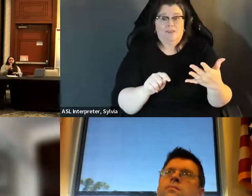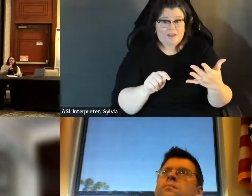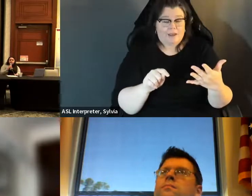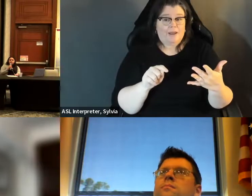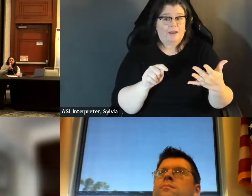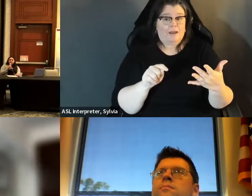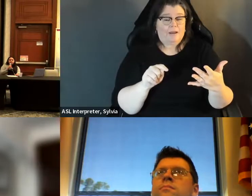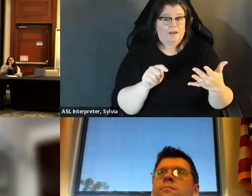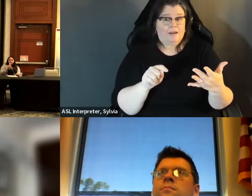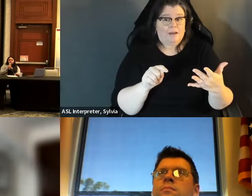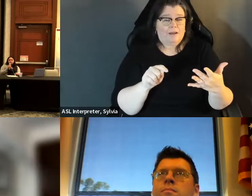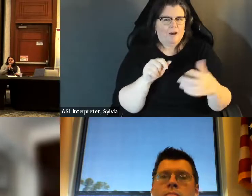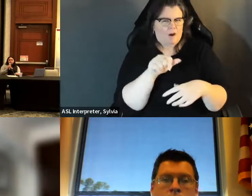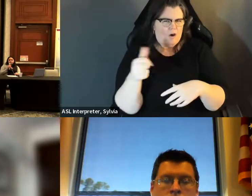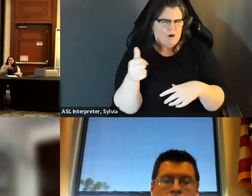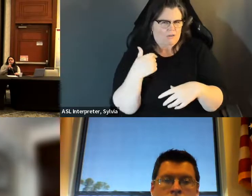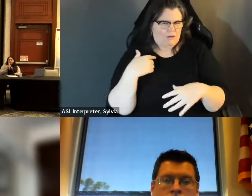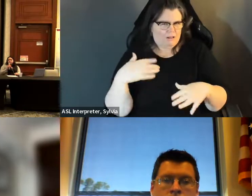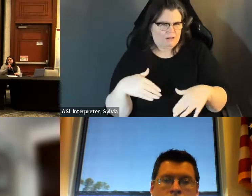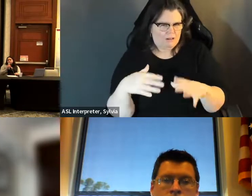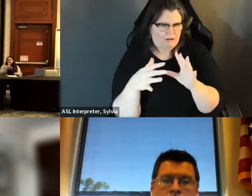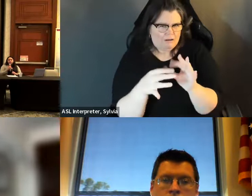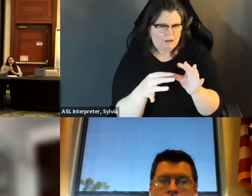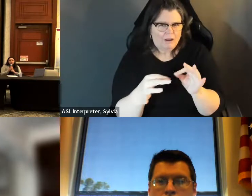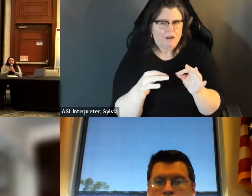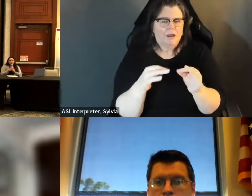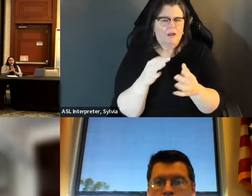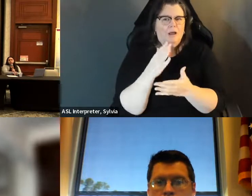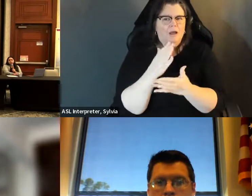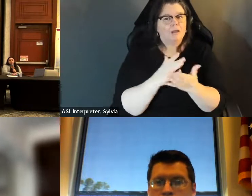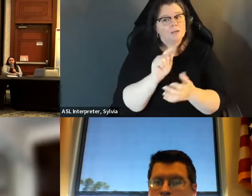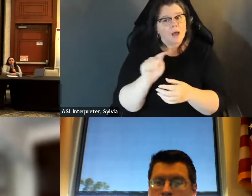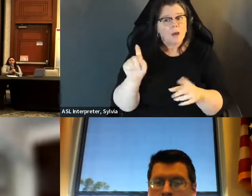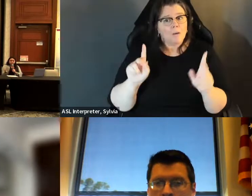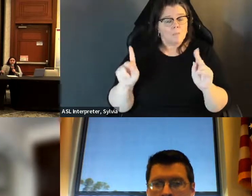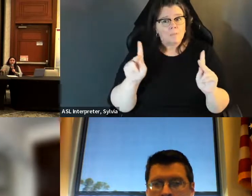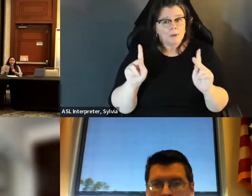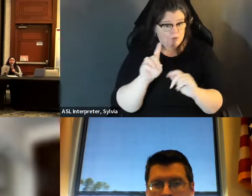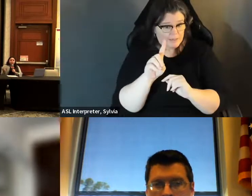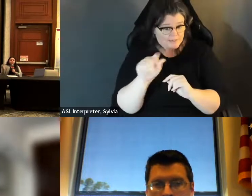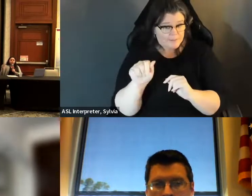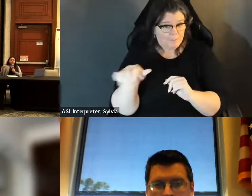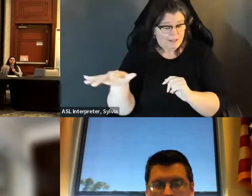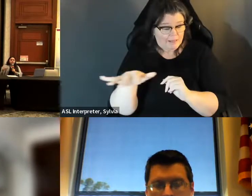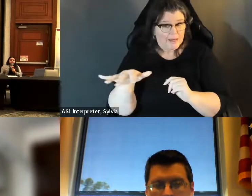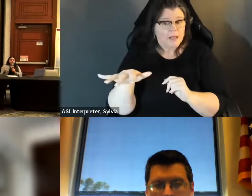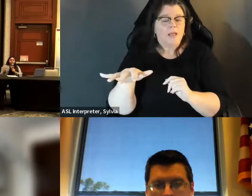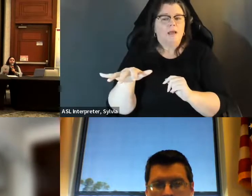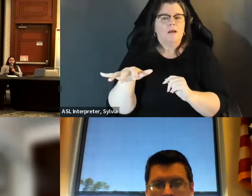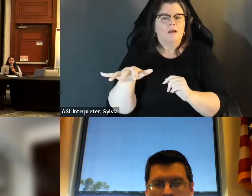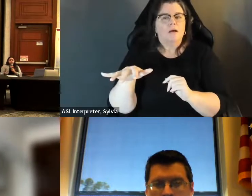things that we assist with individuals being able to obtain. And then one that I did not go over is